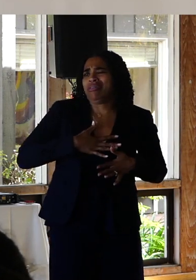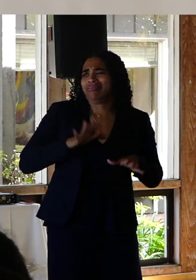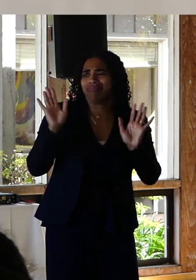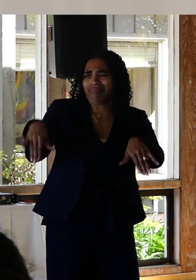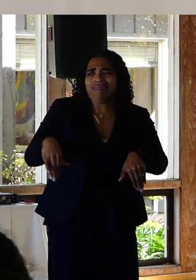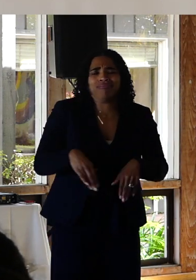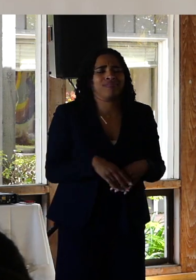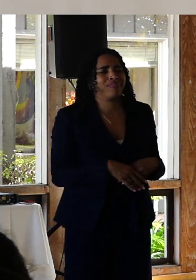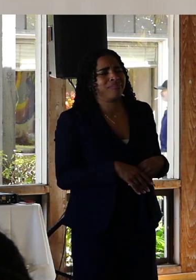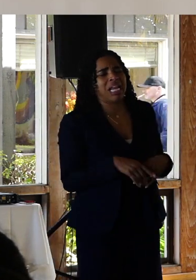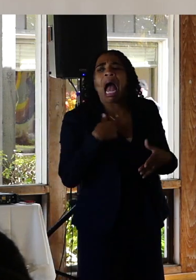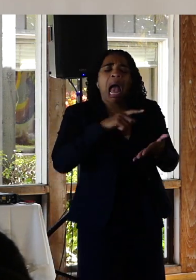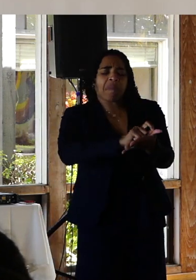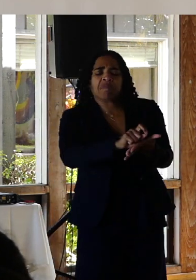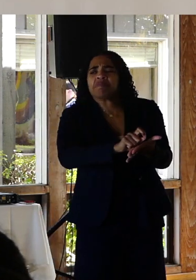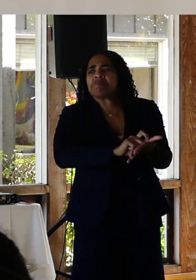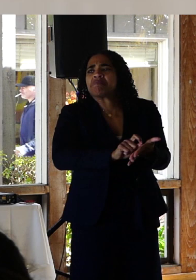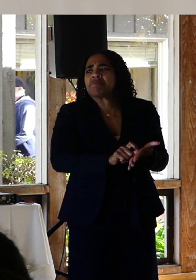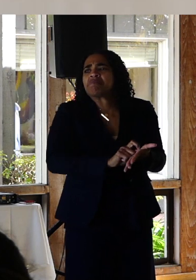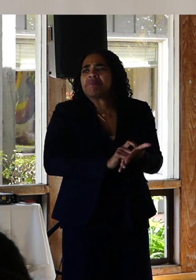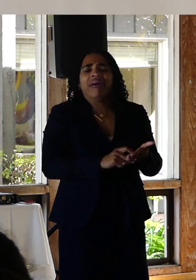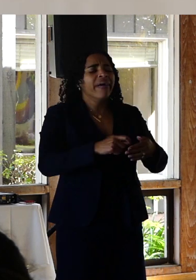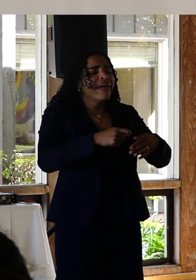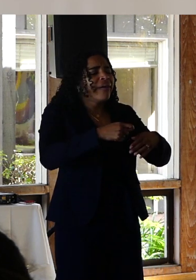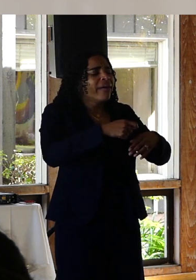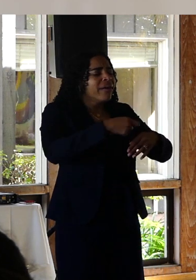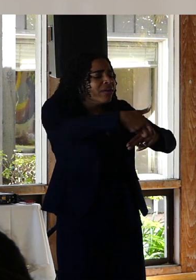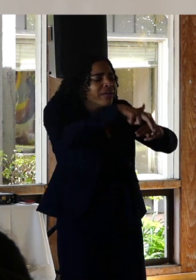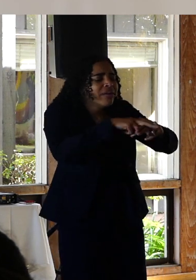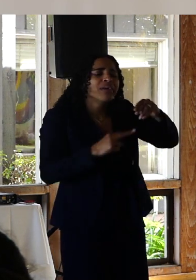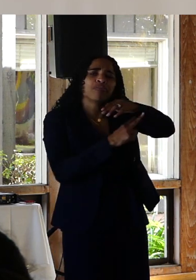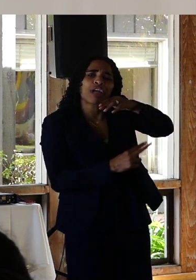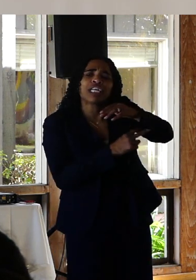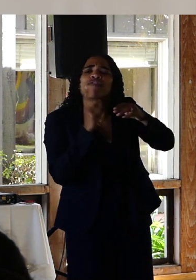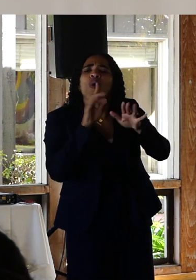Oh no I'm just journaling. The bridge is a relaxing place to sit.